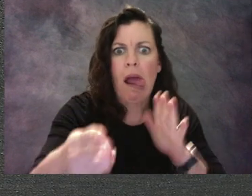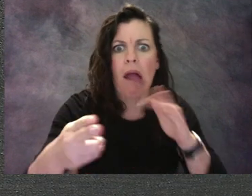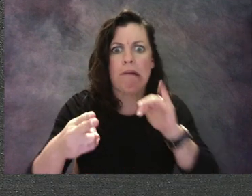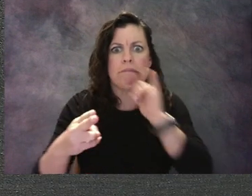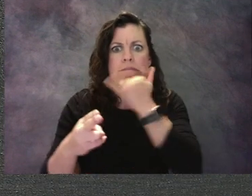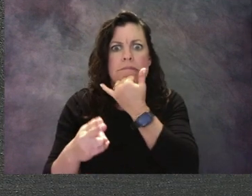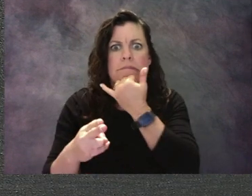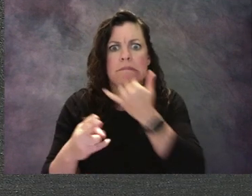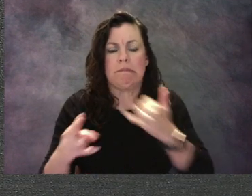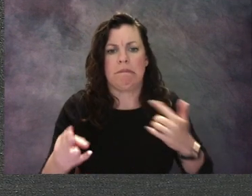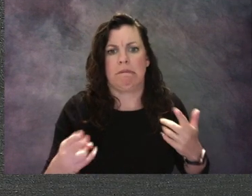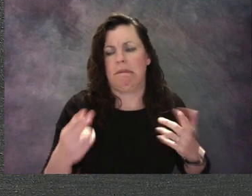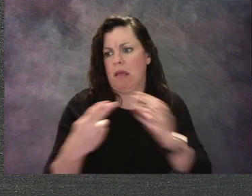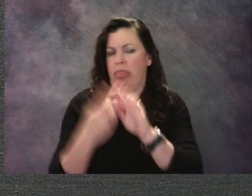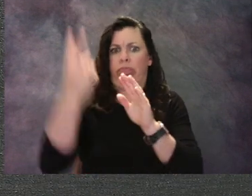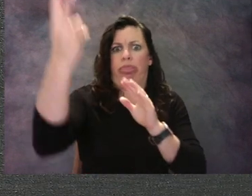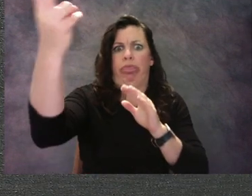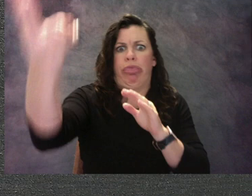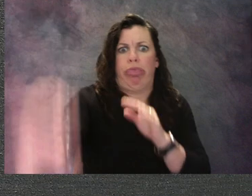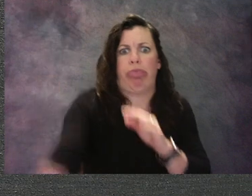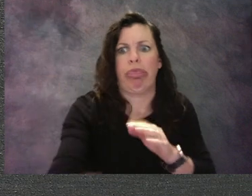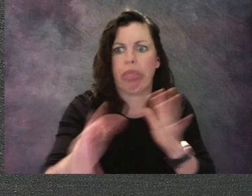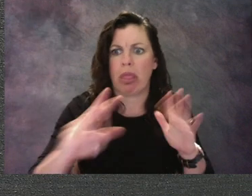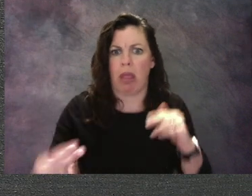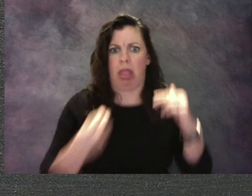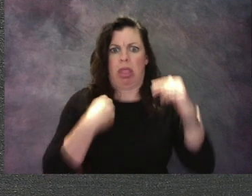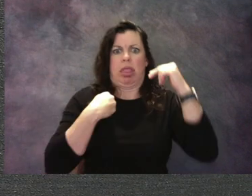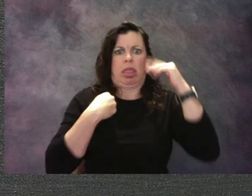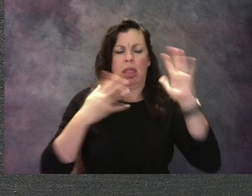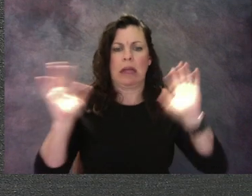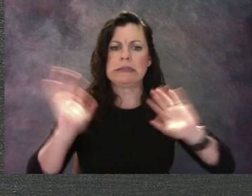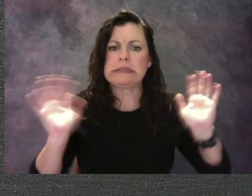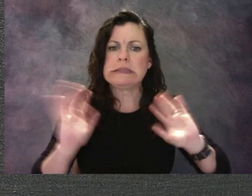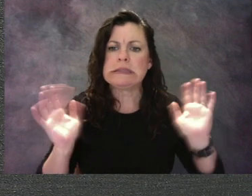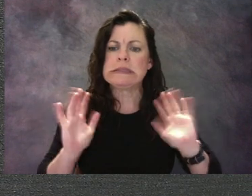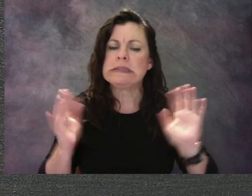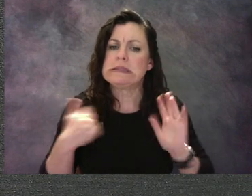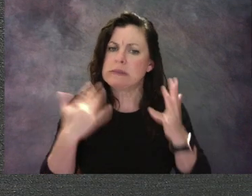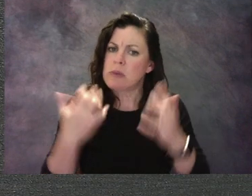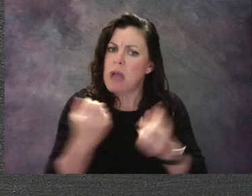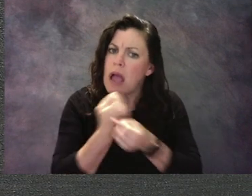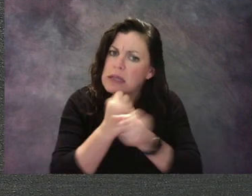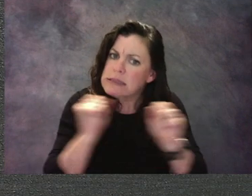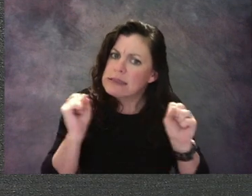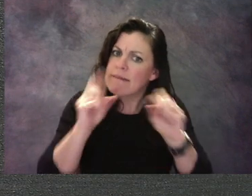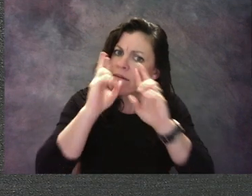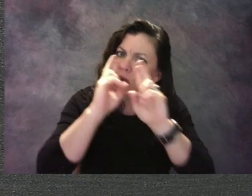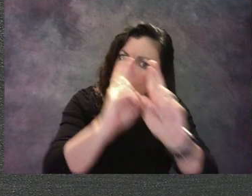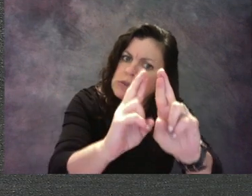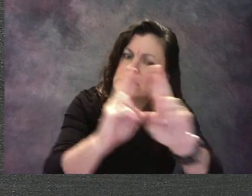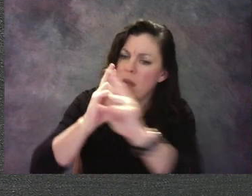so be sure that you're safe and respectful and it's always great to be respectful